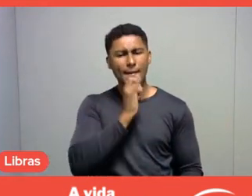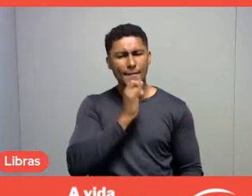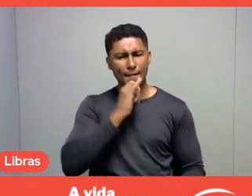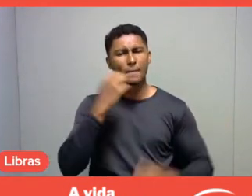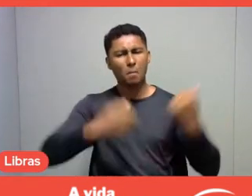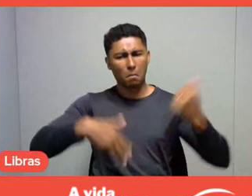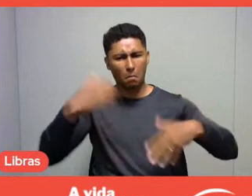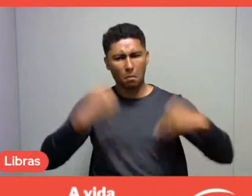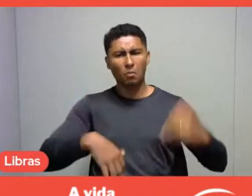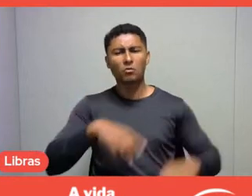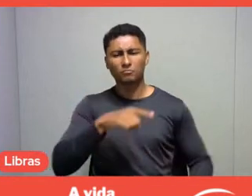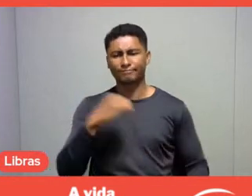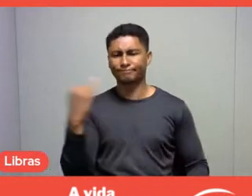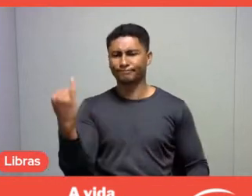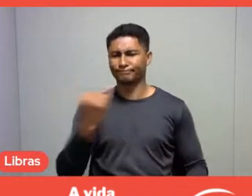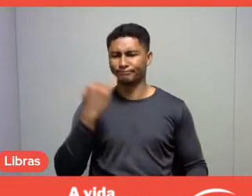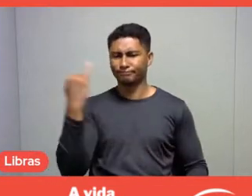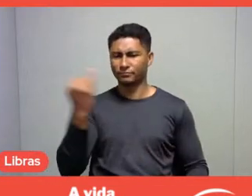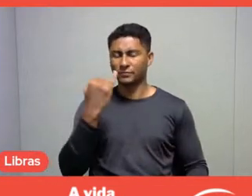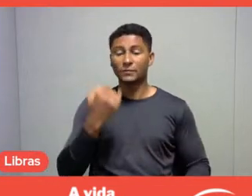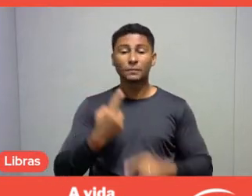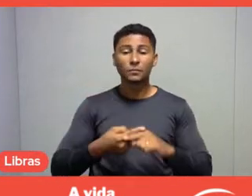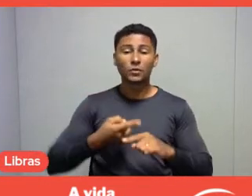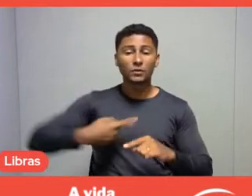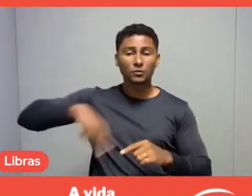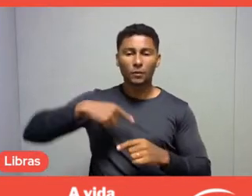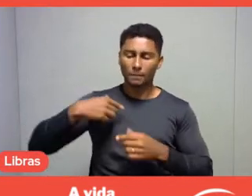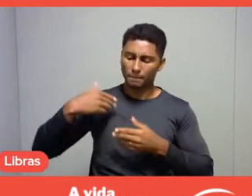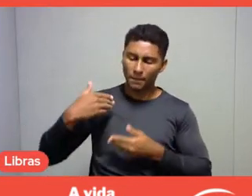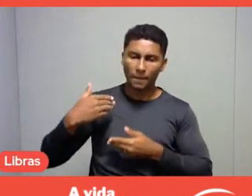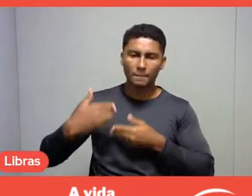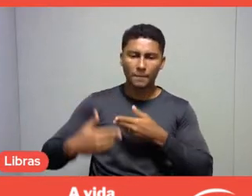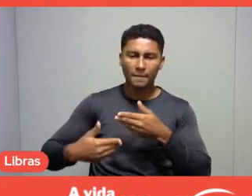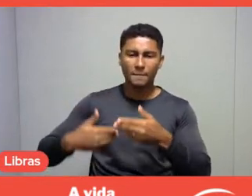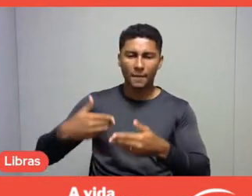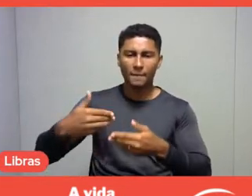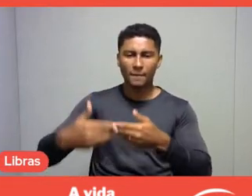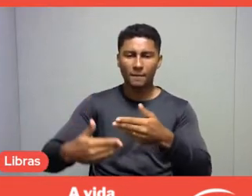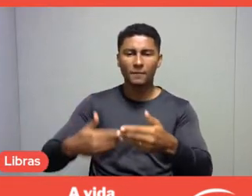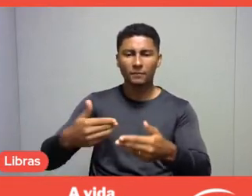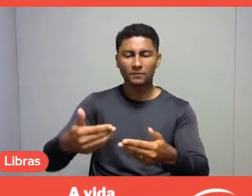of how, step by step, we have been trying